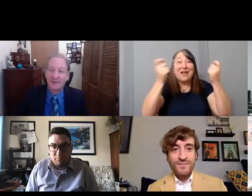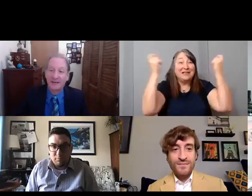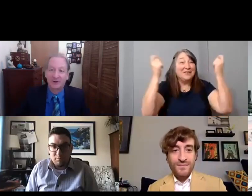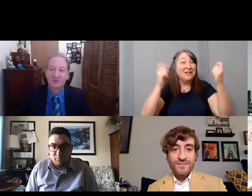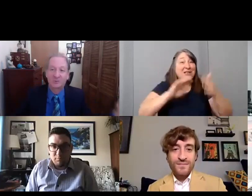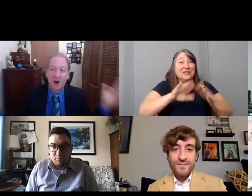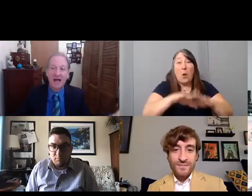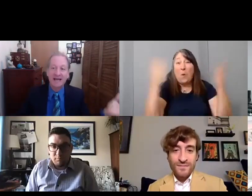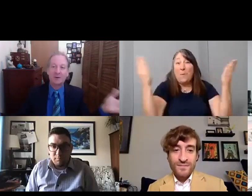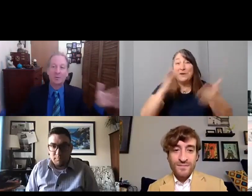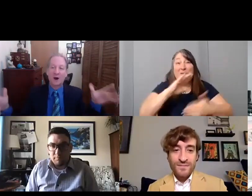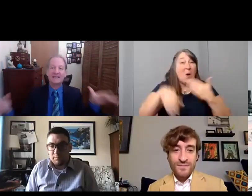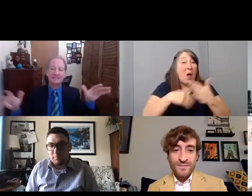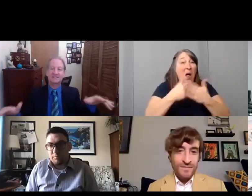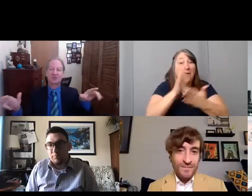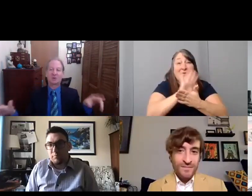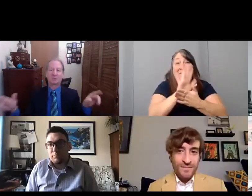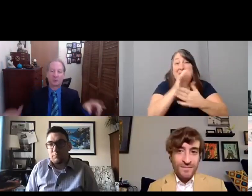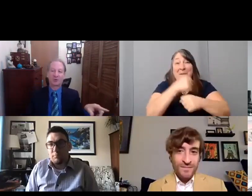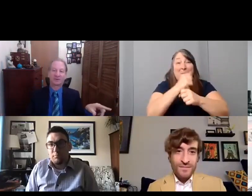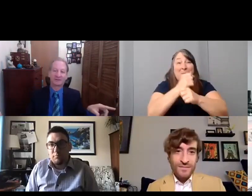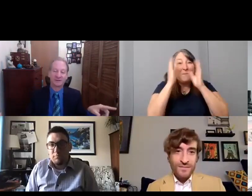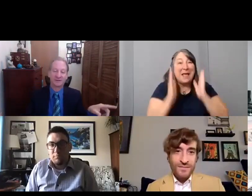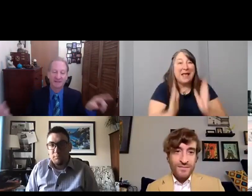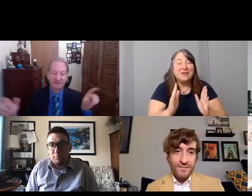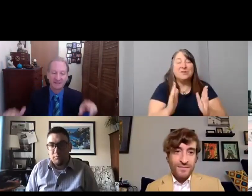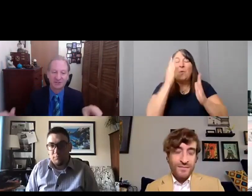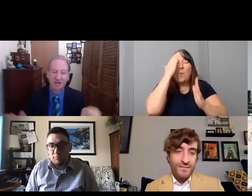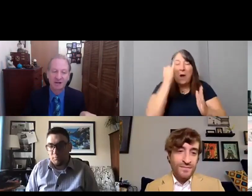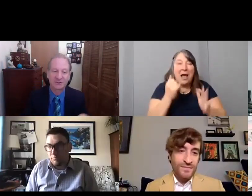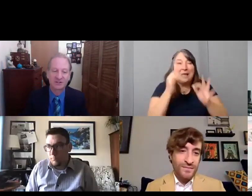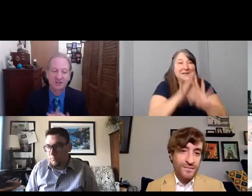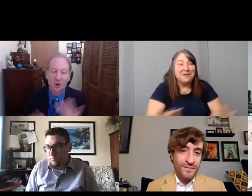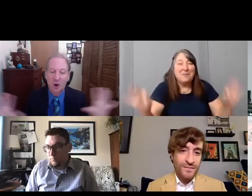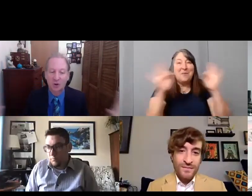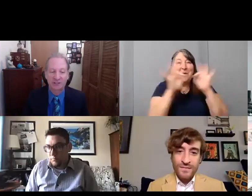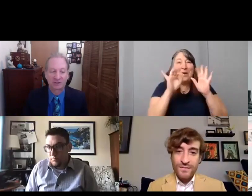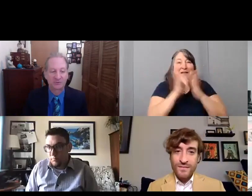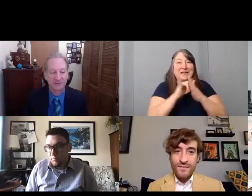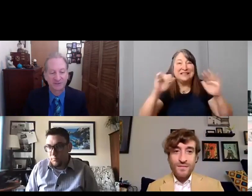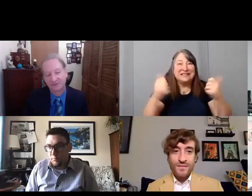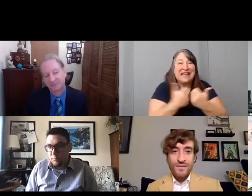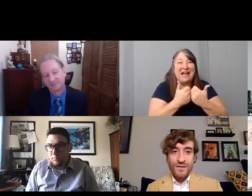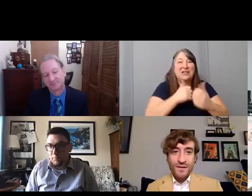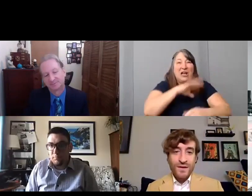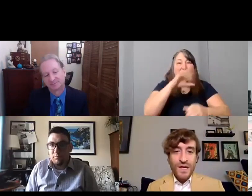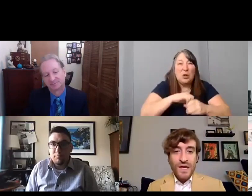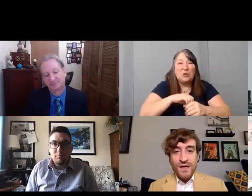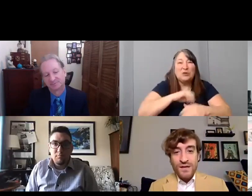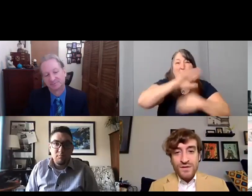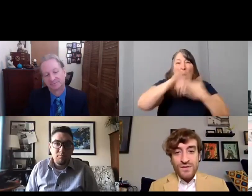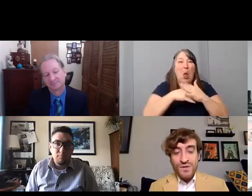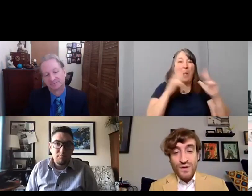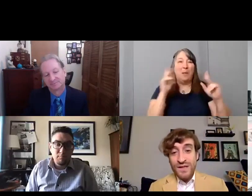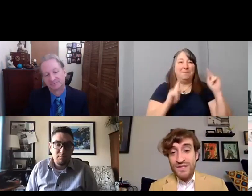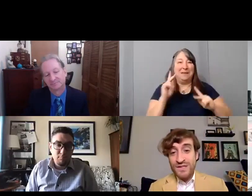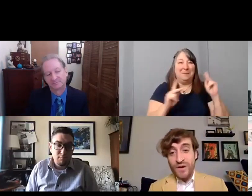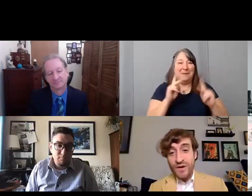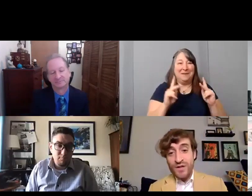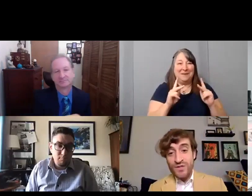Why, why is it so important that this challenge is all inclusive? [Nic] So, that's a great question.